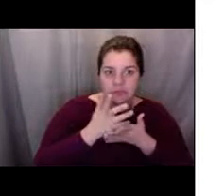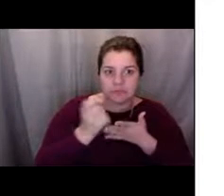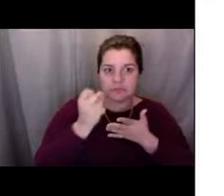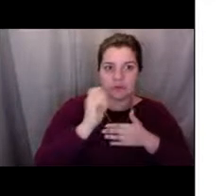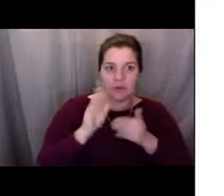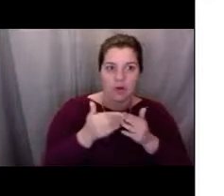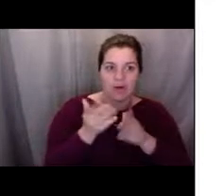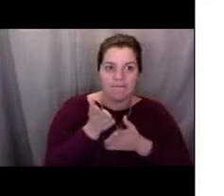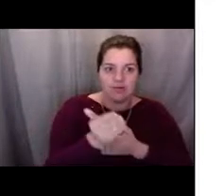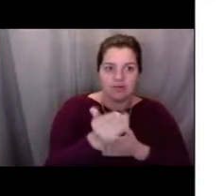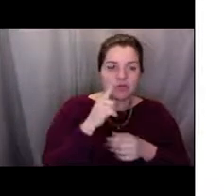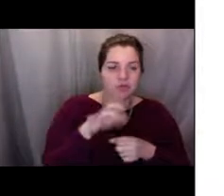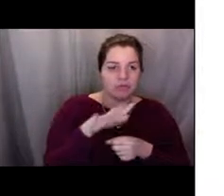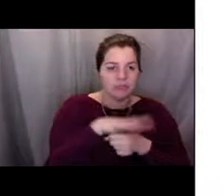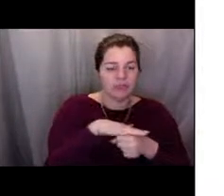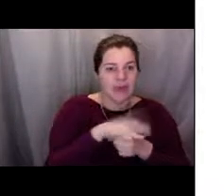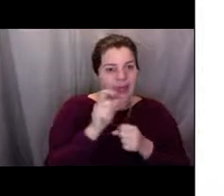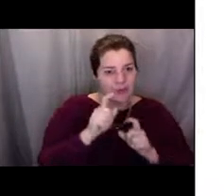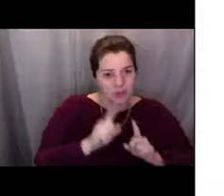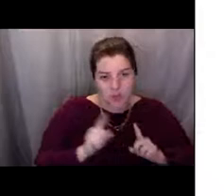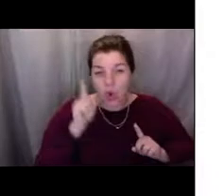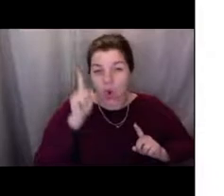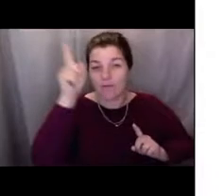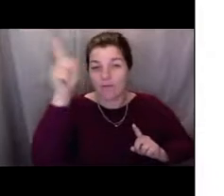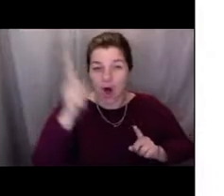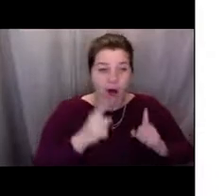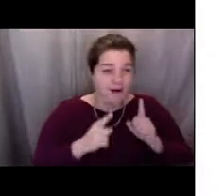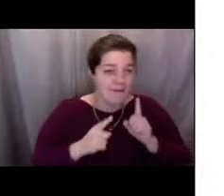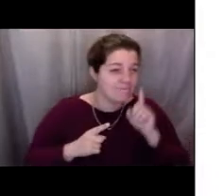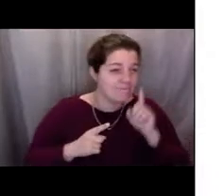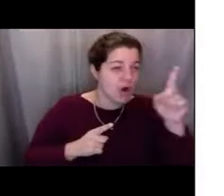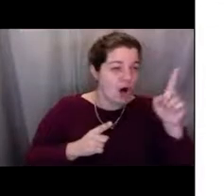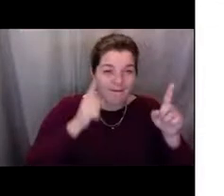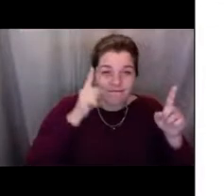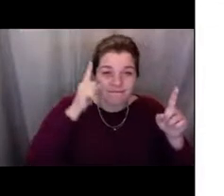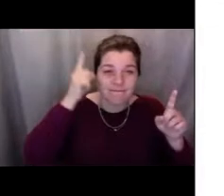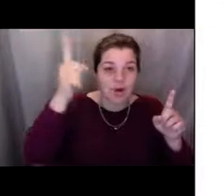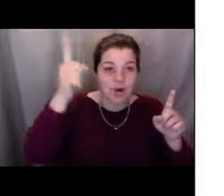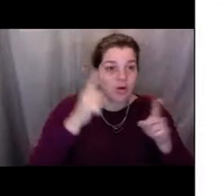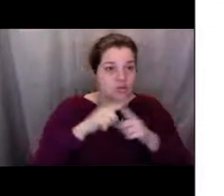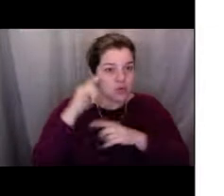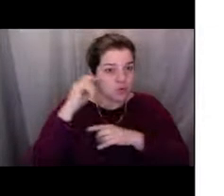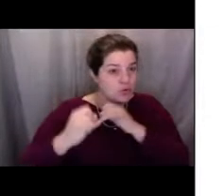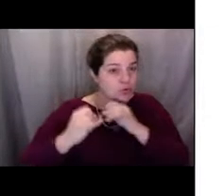to look for that fish, and sometimes fish, you know, if their water gets turned too warm